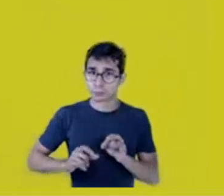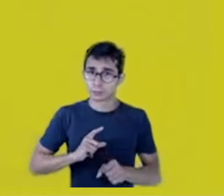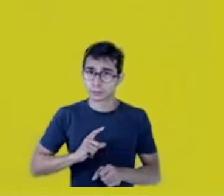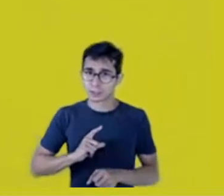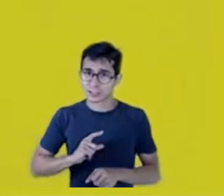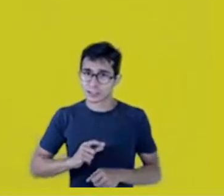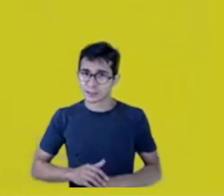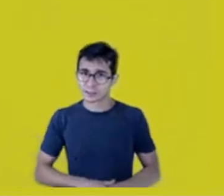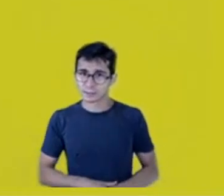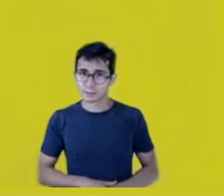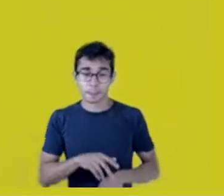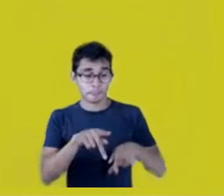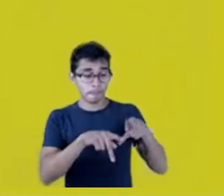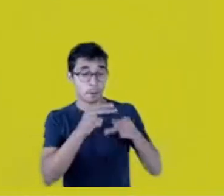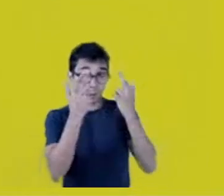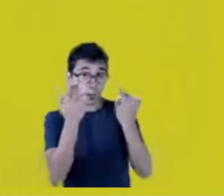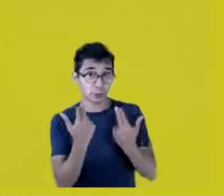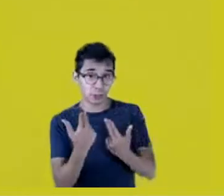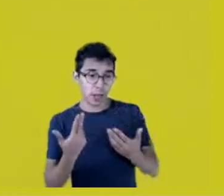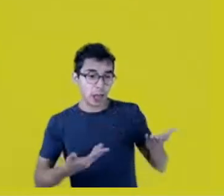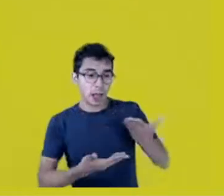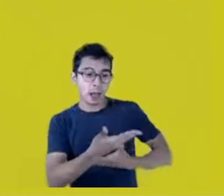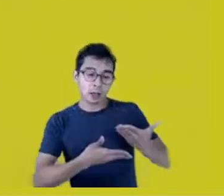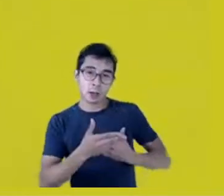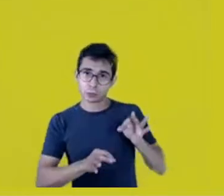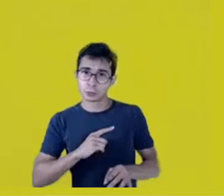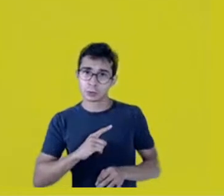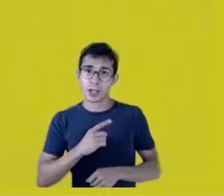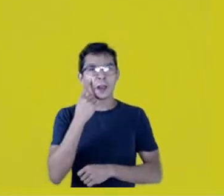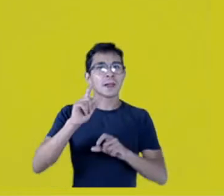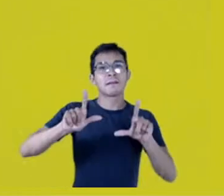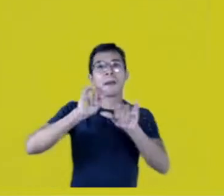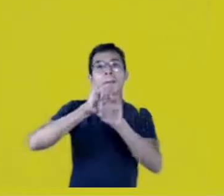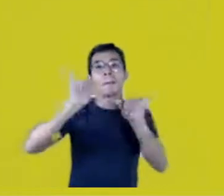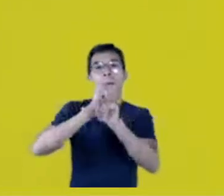I’ve seen ads, a beautiful ad, “Support the Xingu’s good water”,